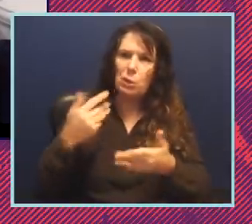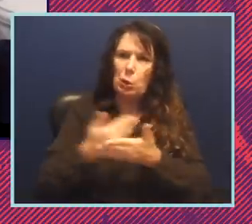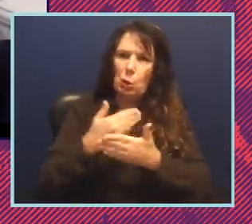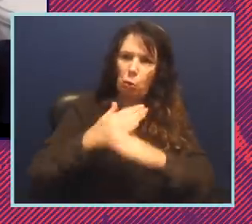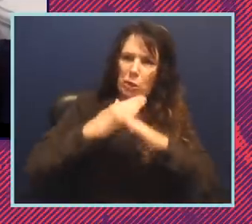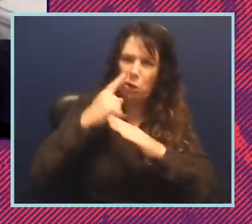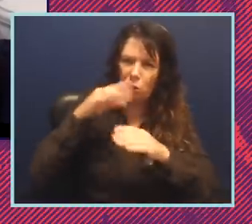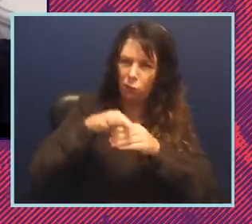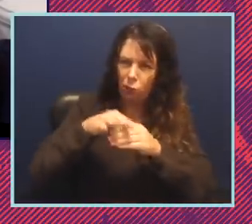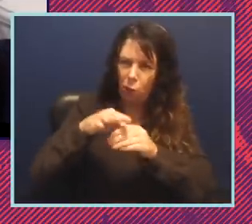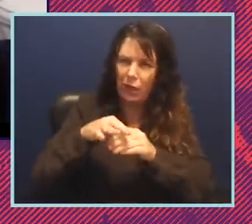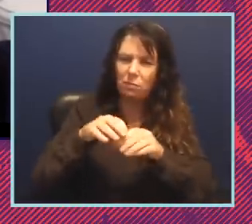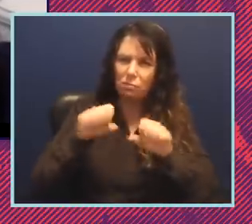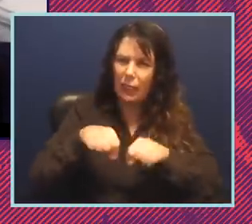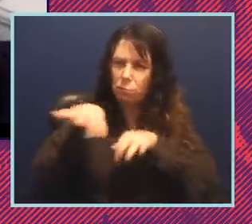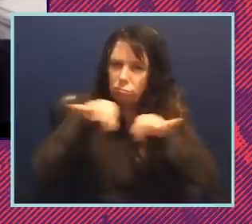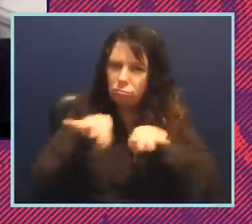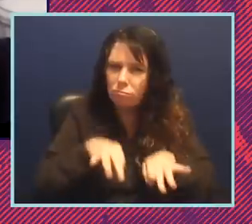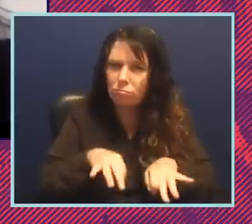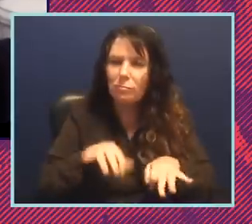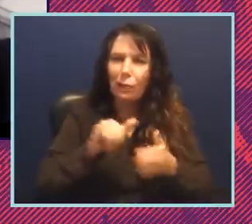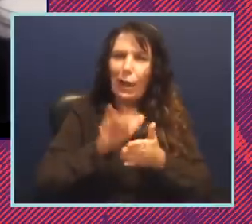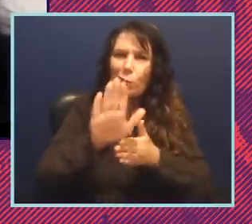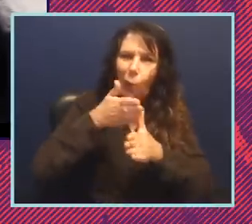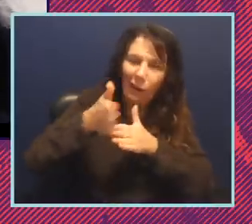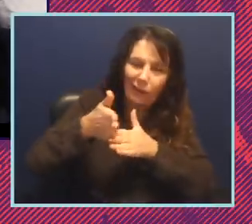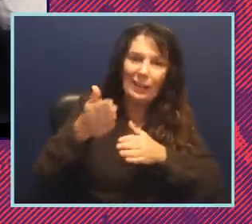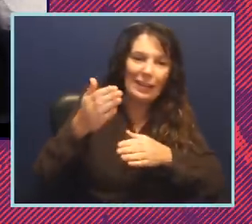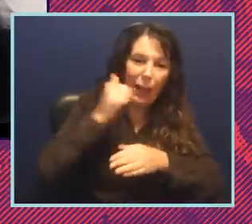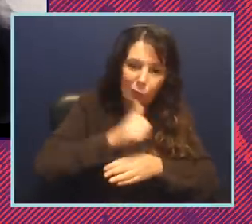Walk them through. I know that that's what you do day and night, even when you're sleeping.